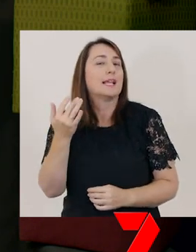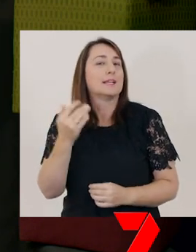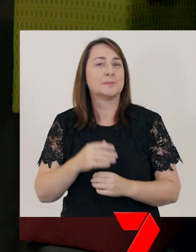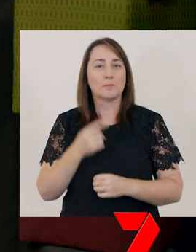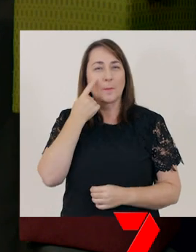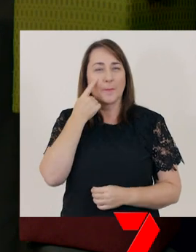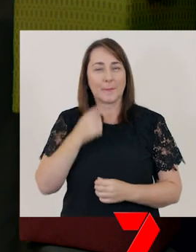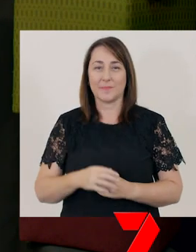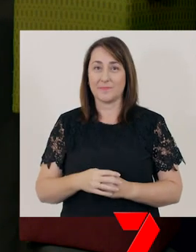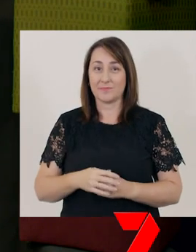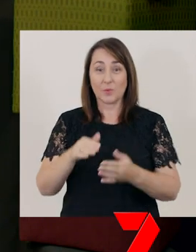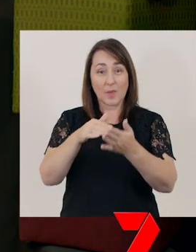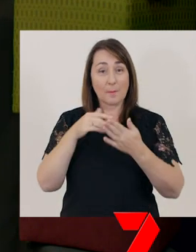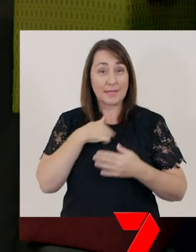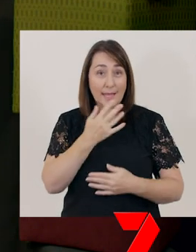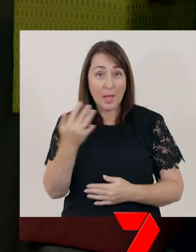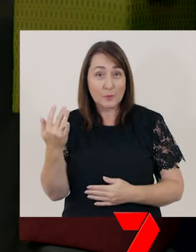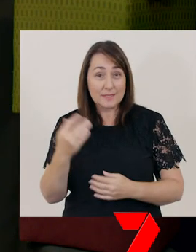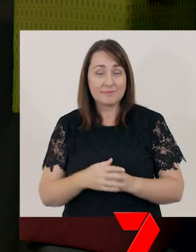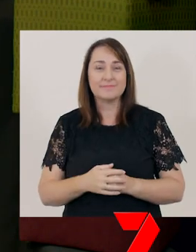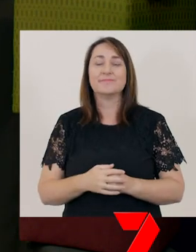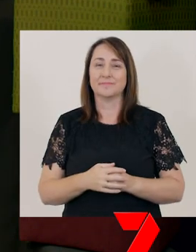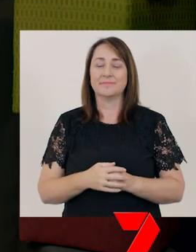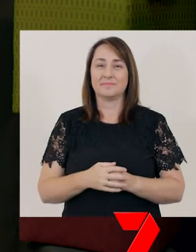Would you like to help me? Lets’ start.